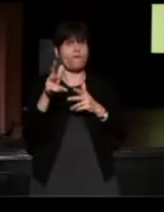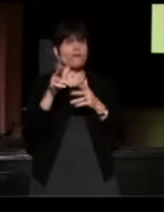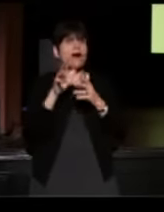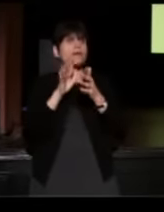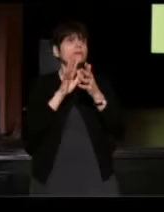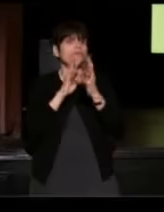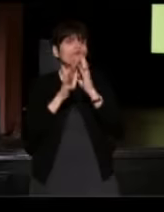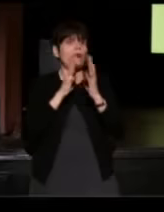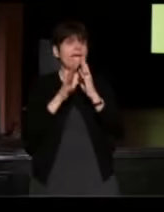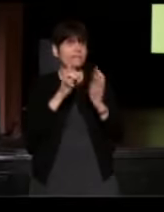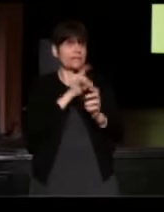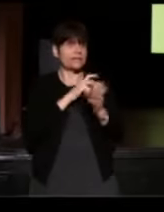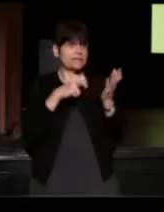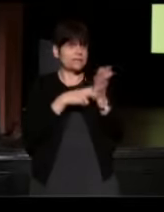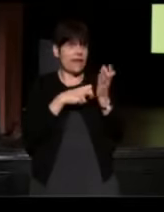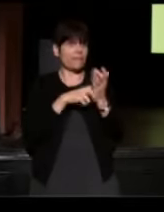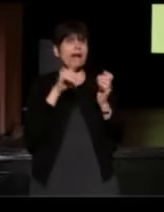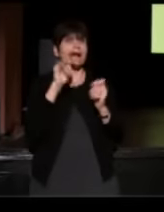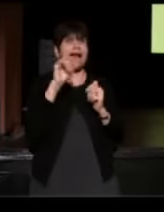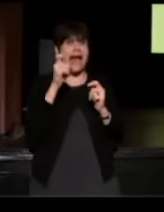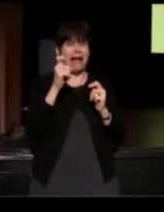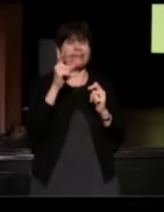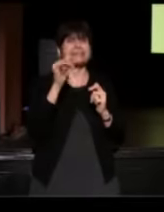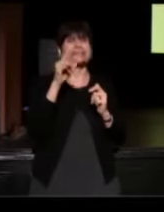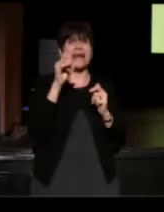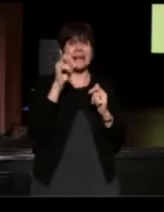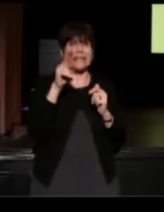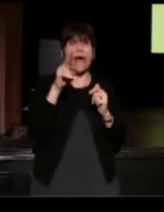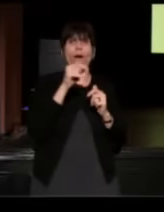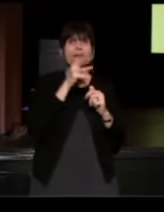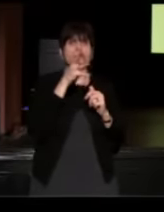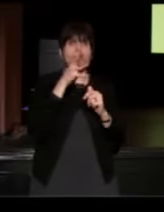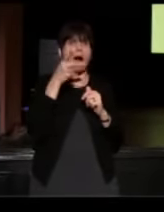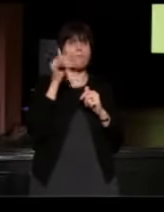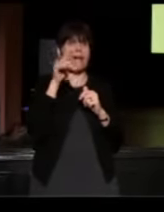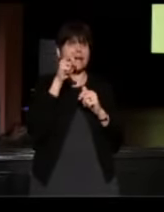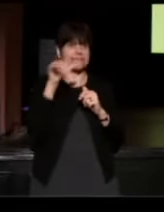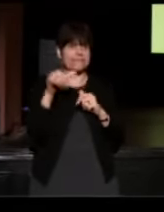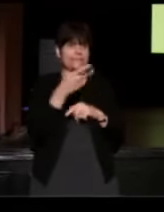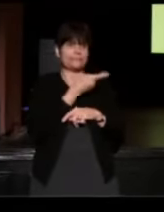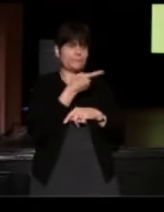So this is Alex Landau and his mom Patsy. (Alex) I was about four years old